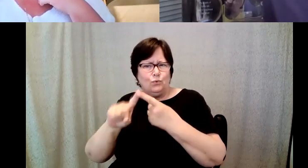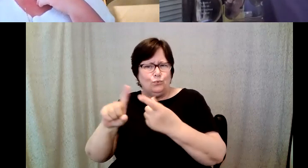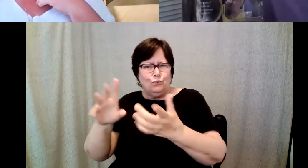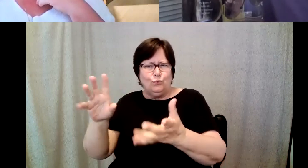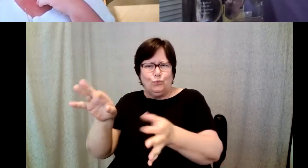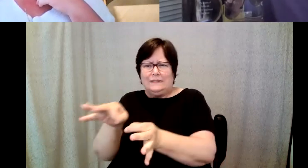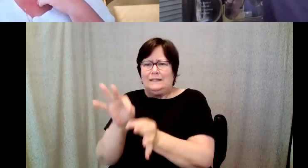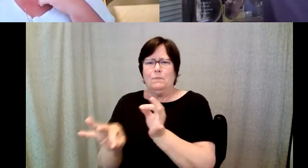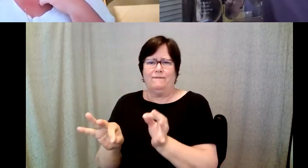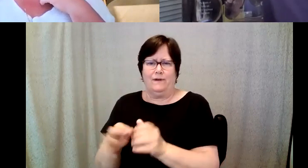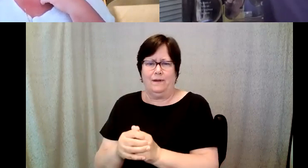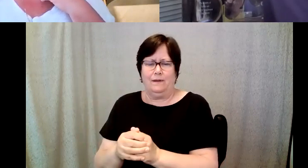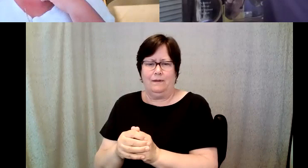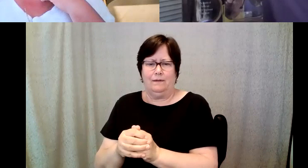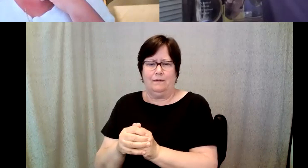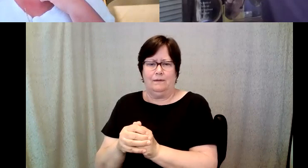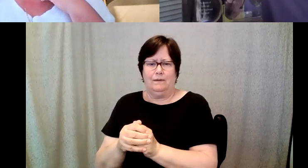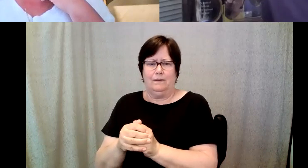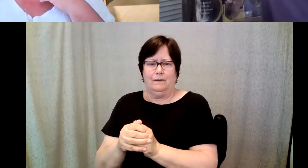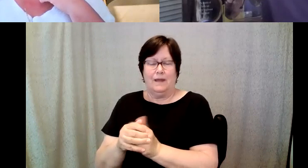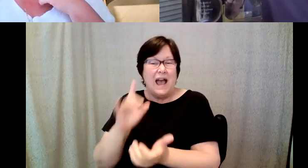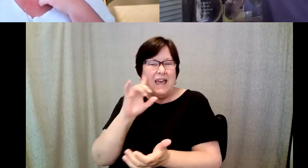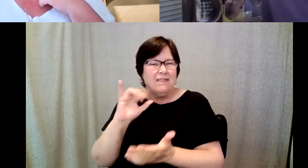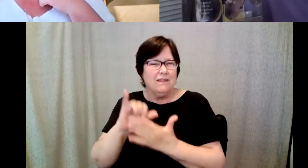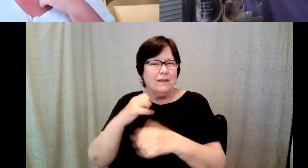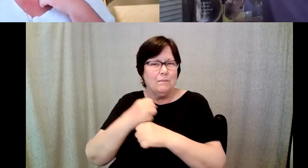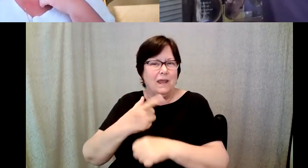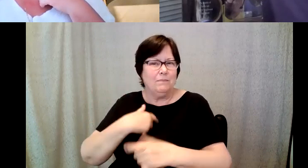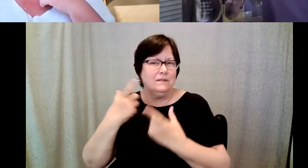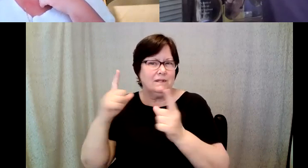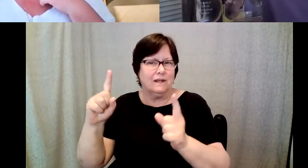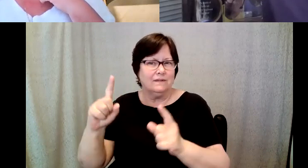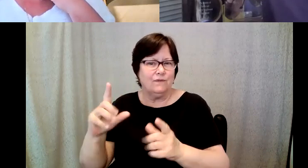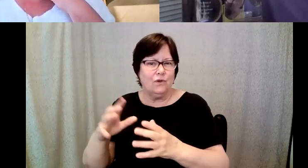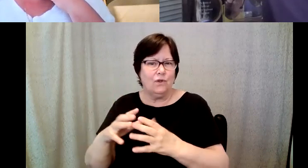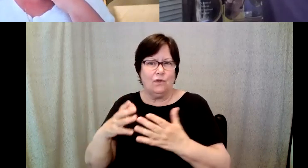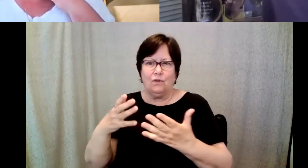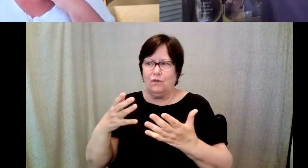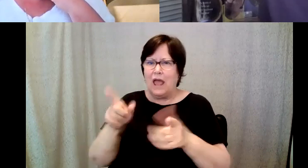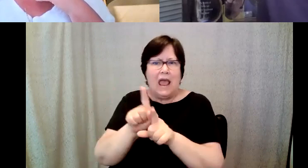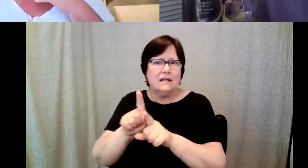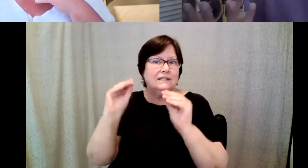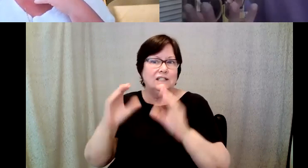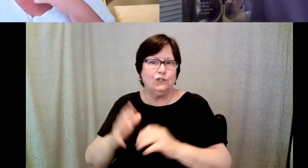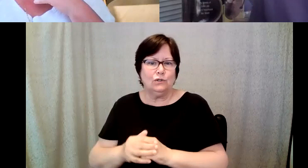in a way that. D. Major Cohen: I believe makes you successful as a teacher, perhaps it makes you successful